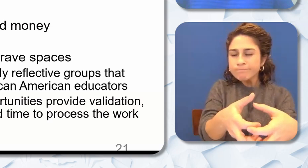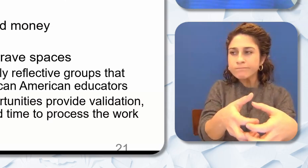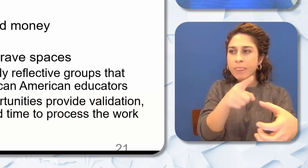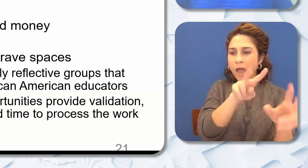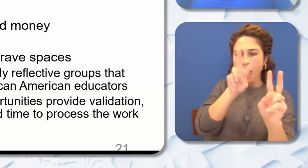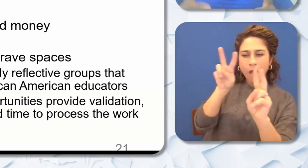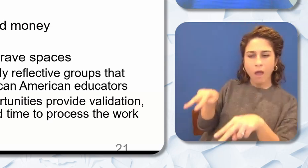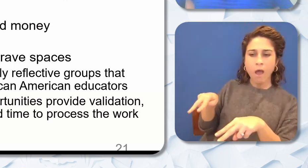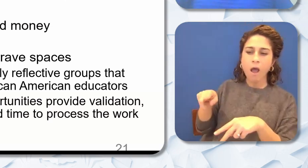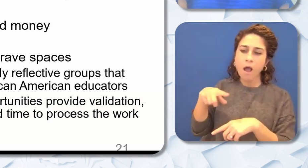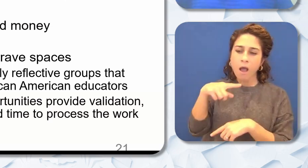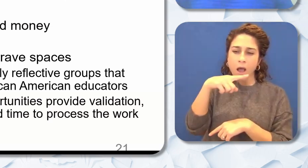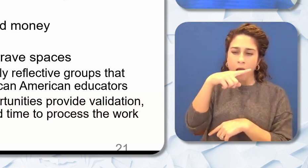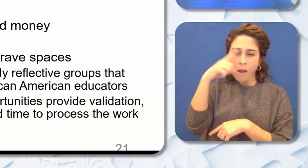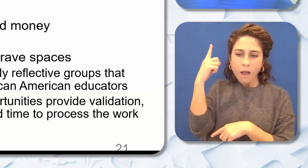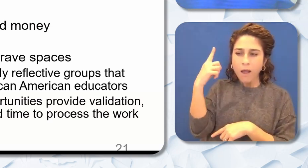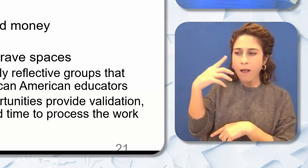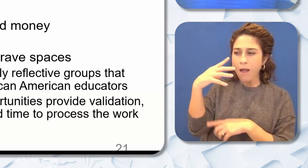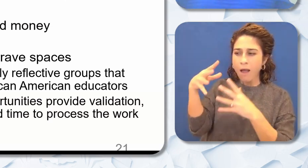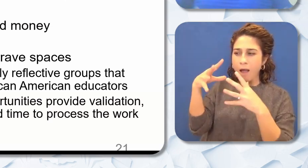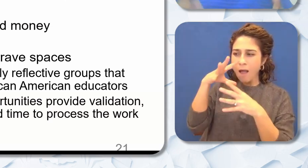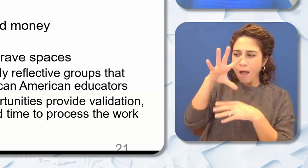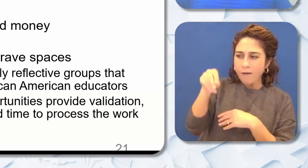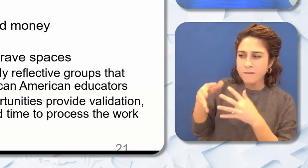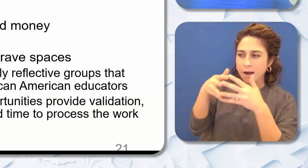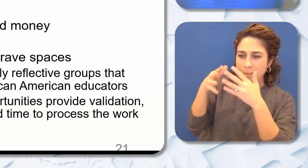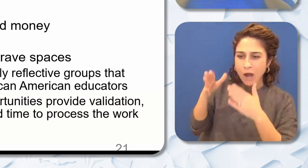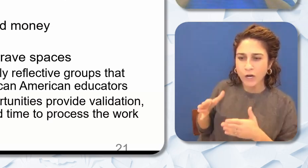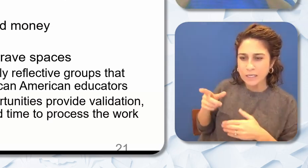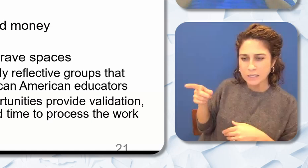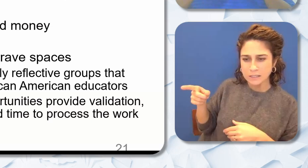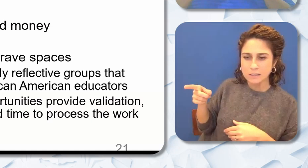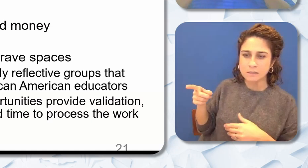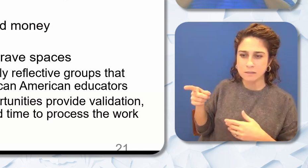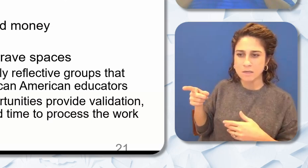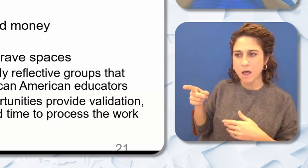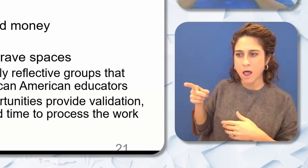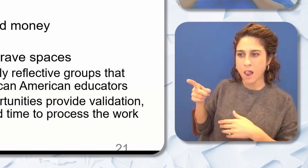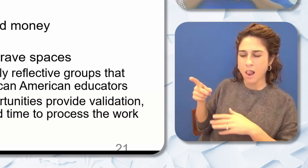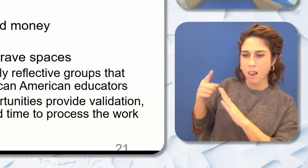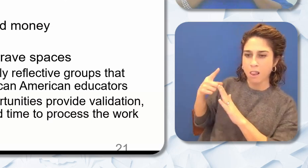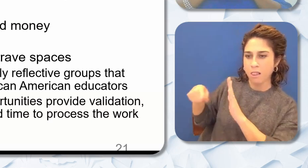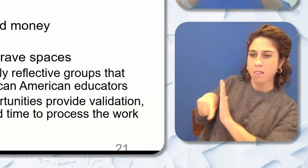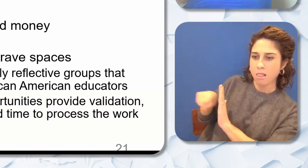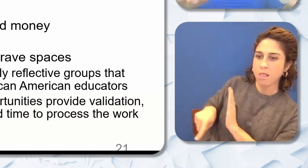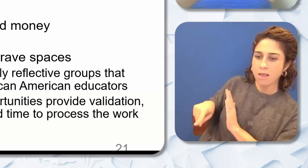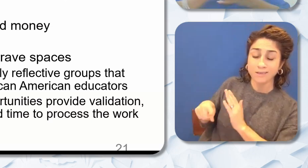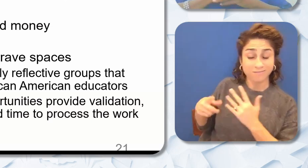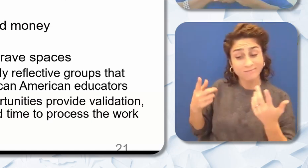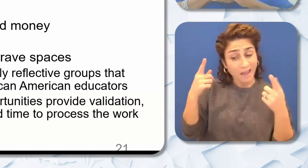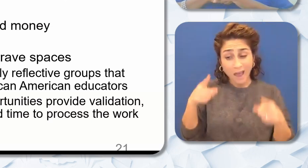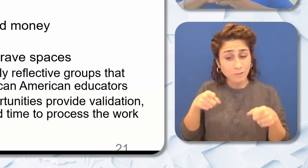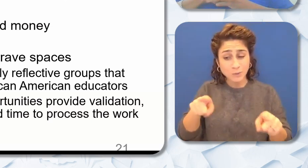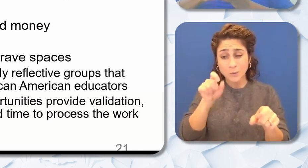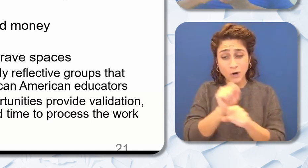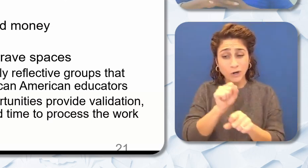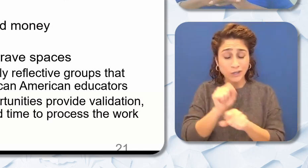in general. And it's in the workplace running rampant. Let's say that. Some things I believe